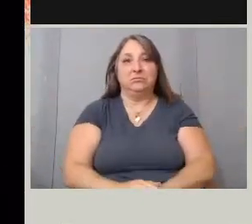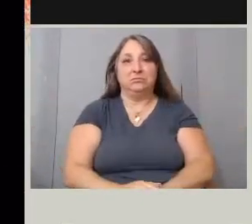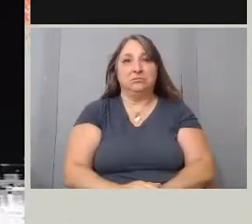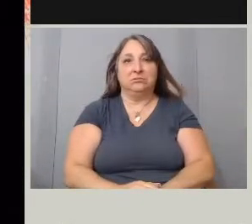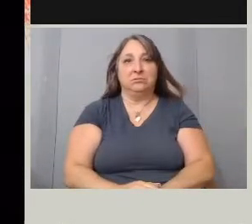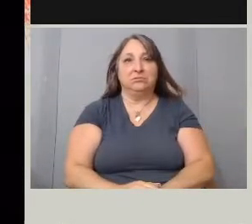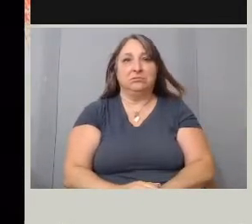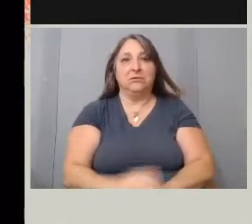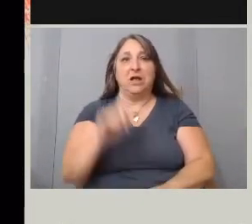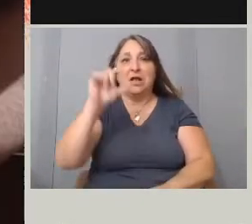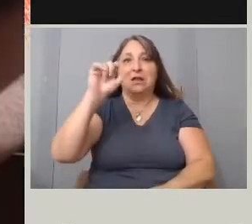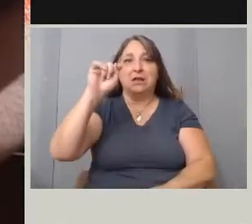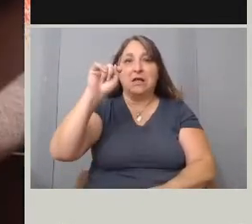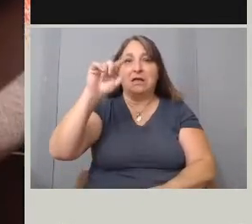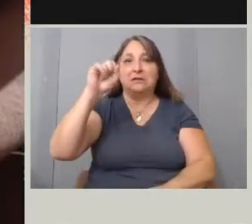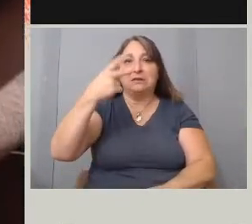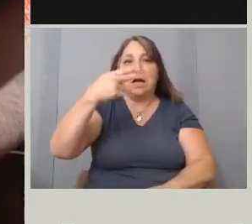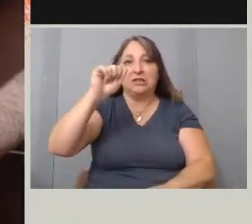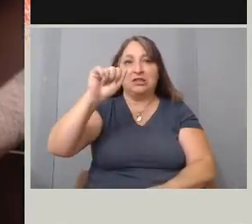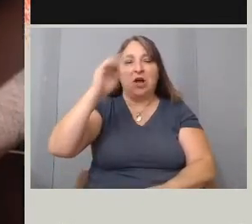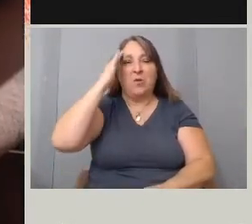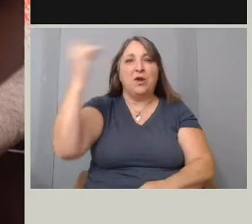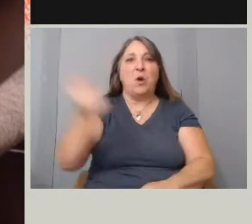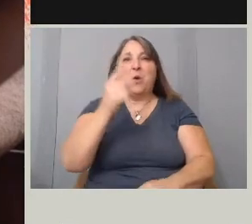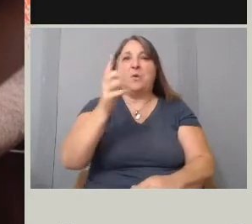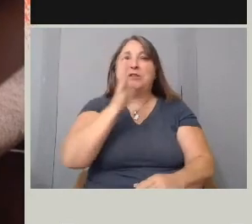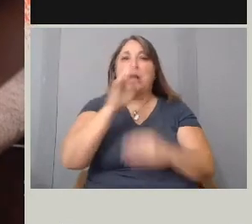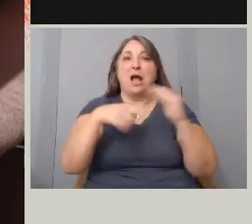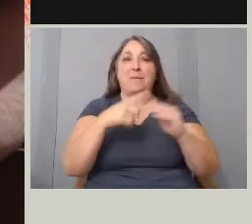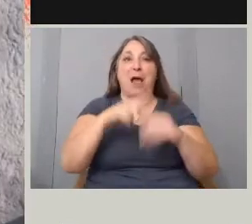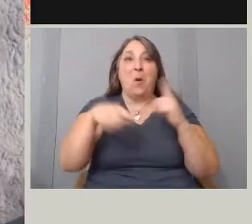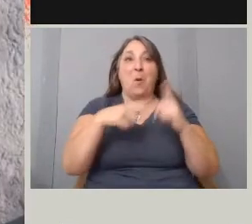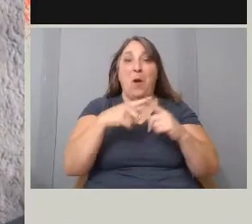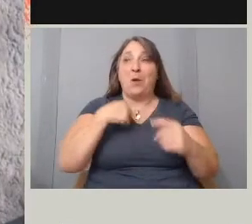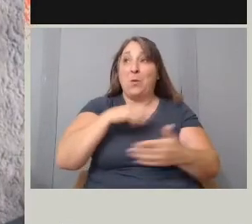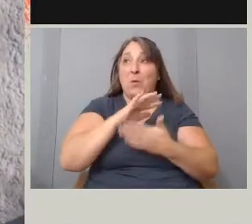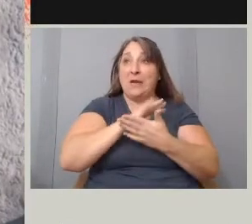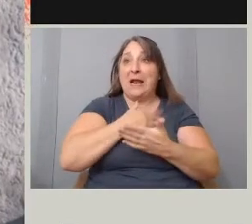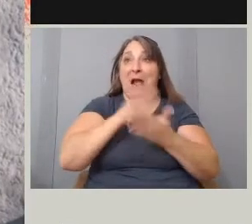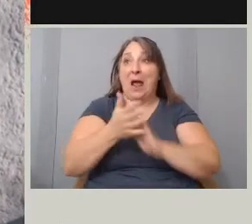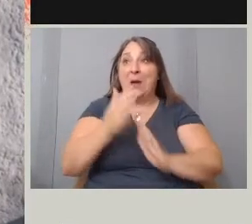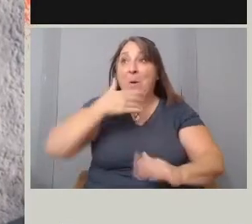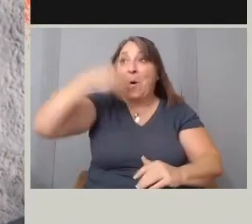Latasha would always talk about, when we got older, we could own businesses